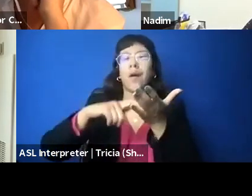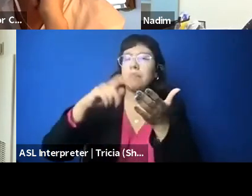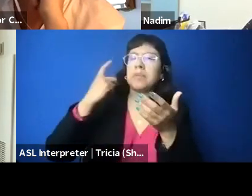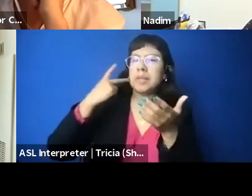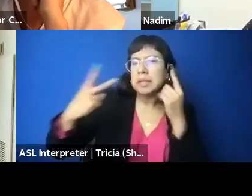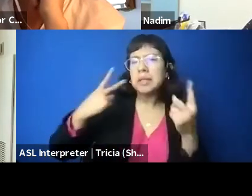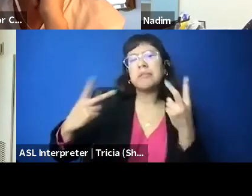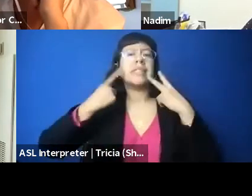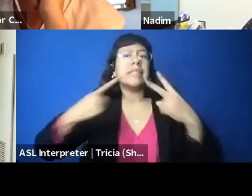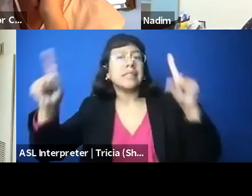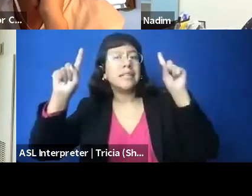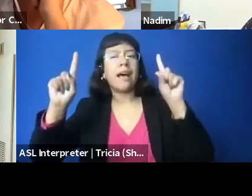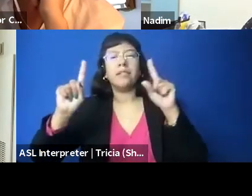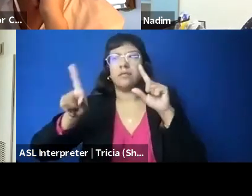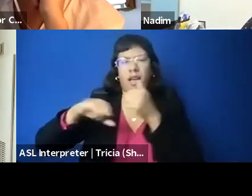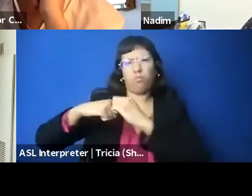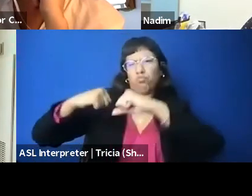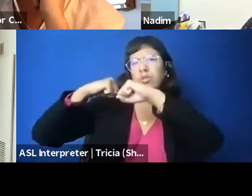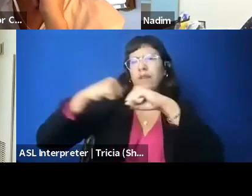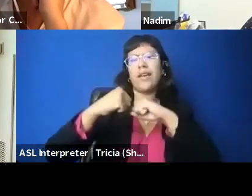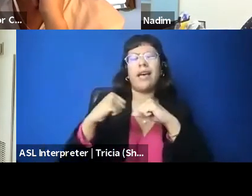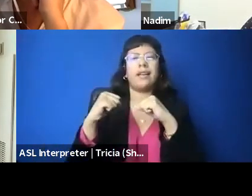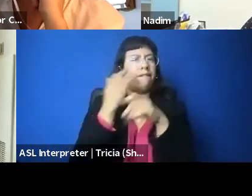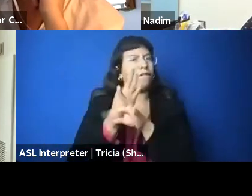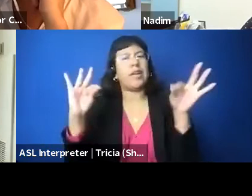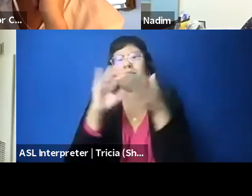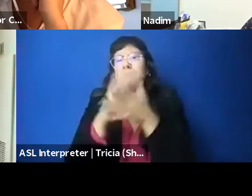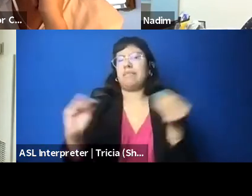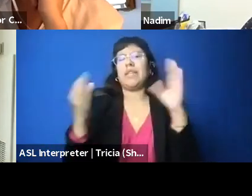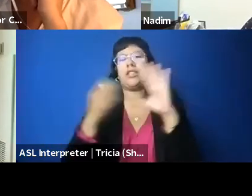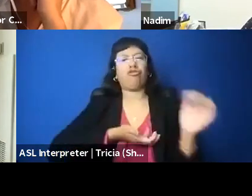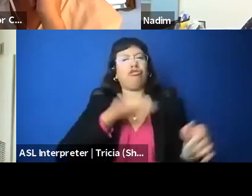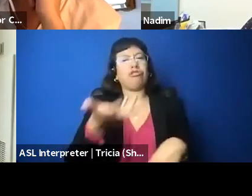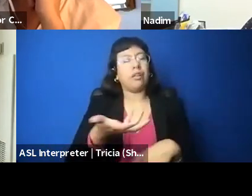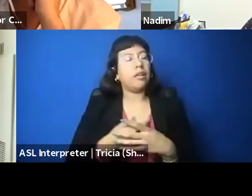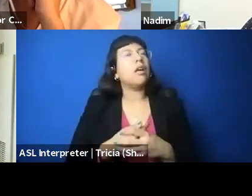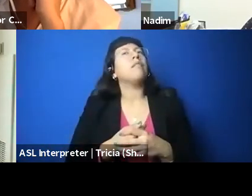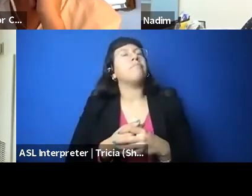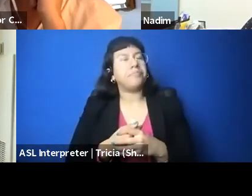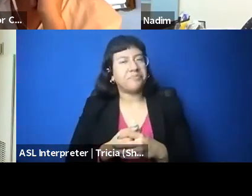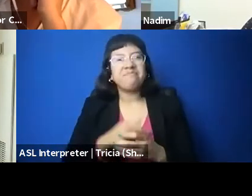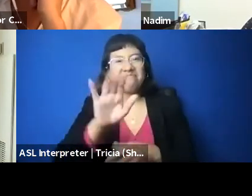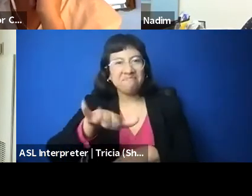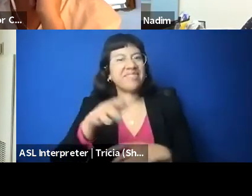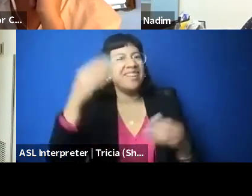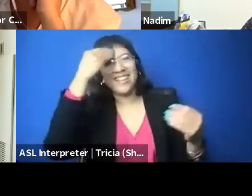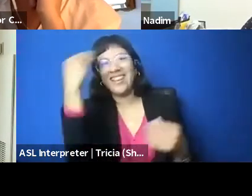I will say, just getting that message out, that there is a free speech issue and talking about Palestine, right?